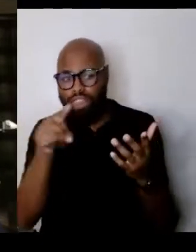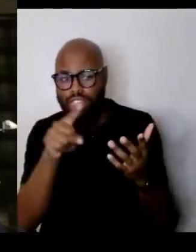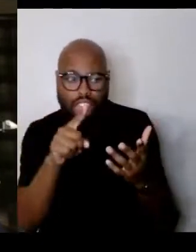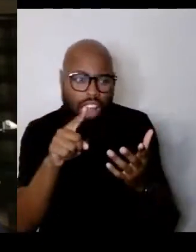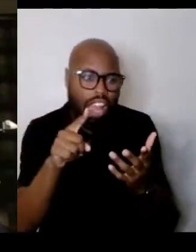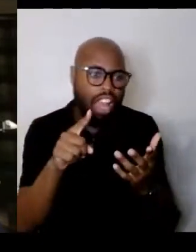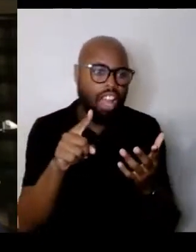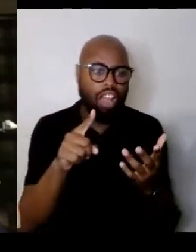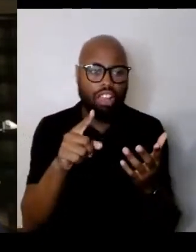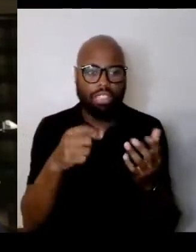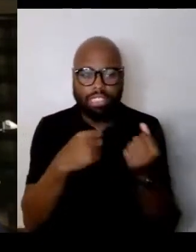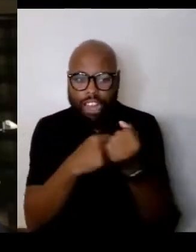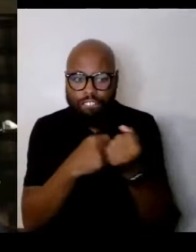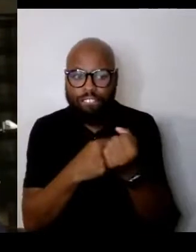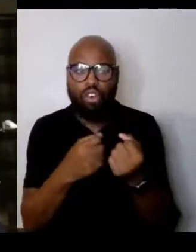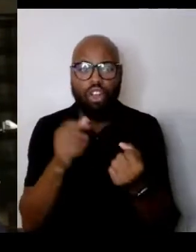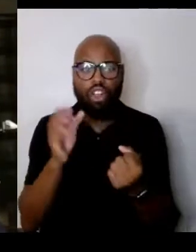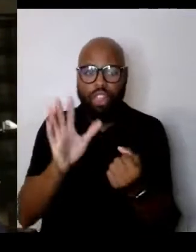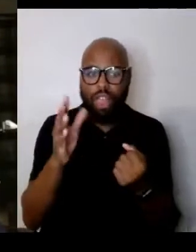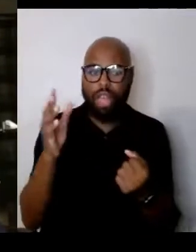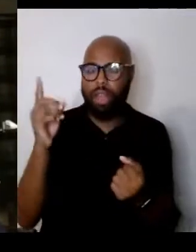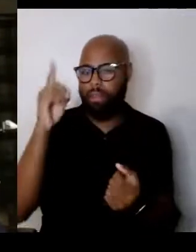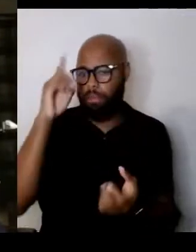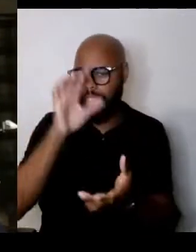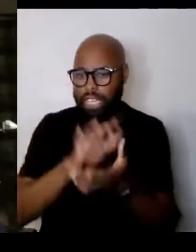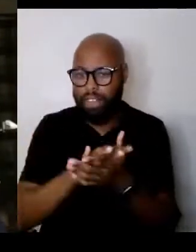and then I think that probably would help